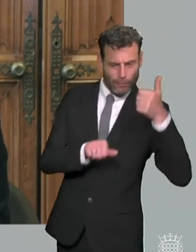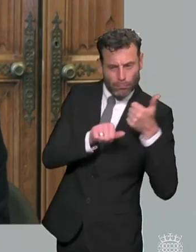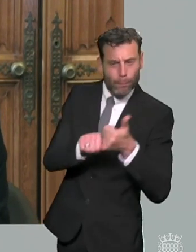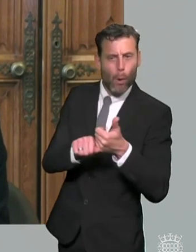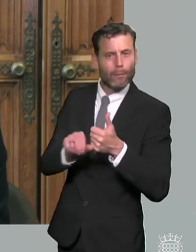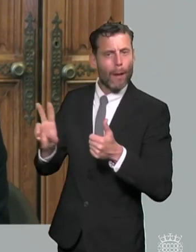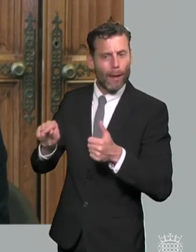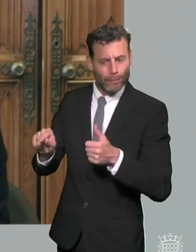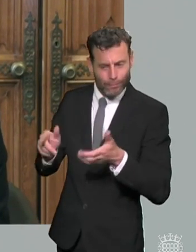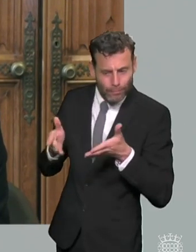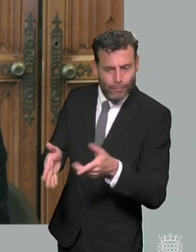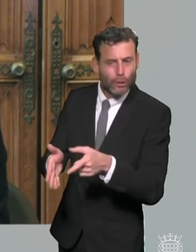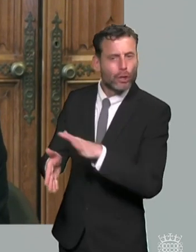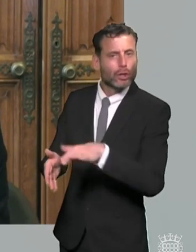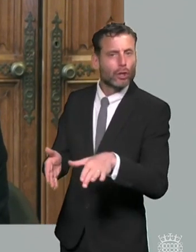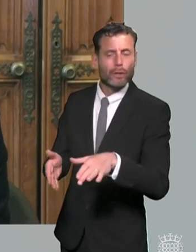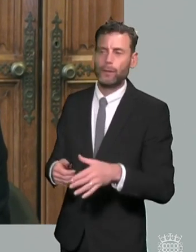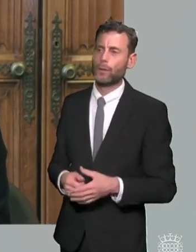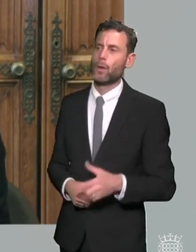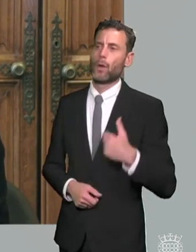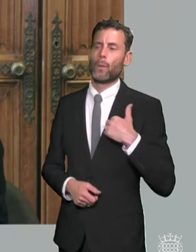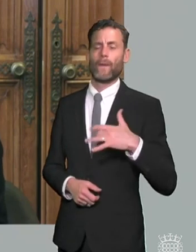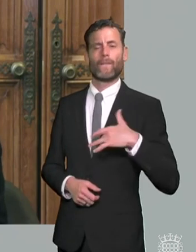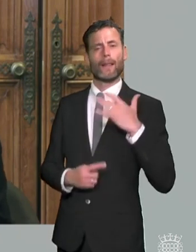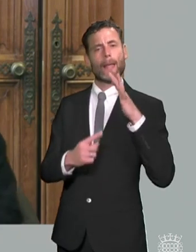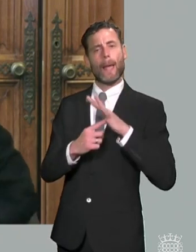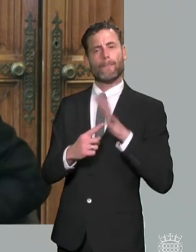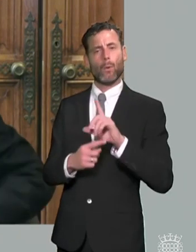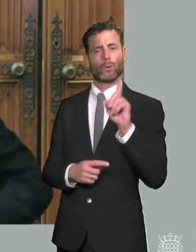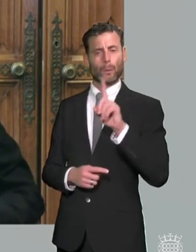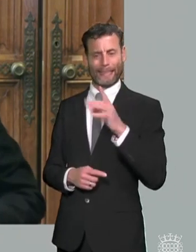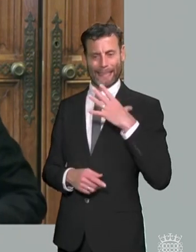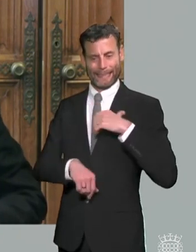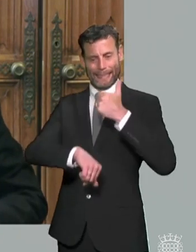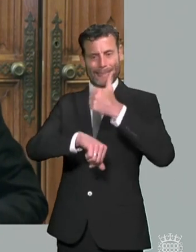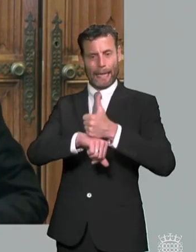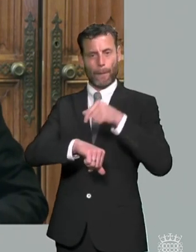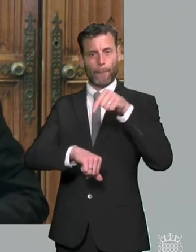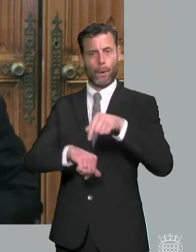the time that there should be some neutrality injected into the system and recommended that